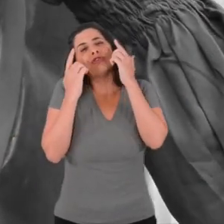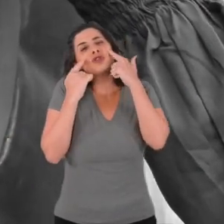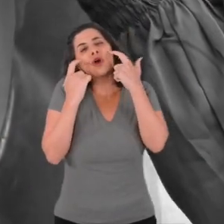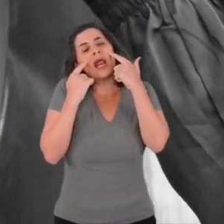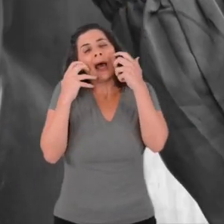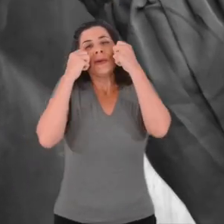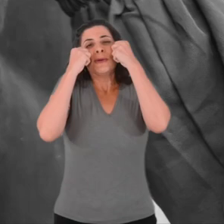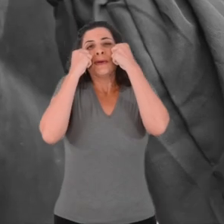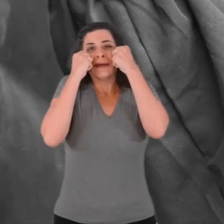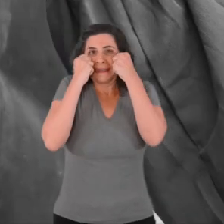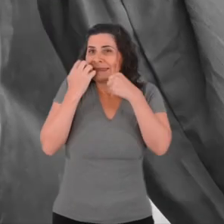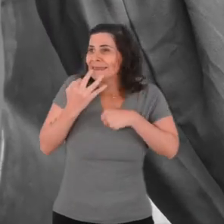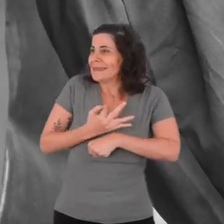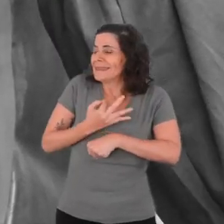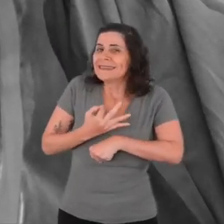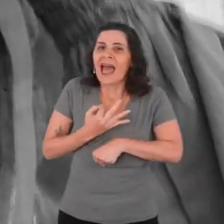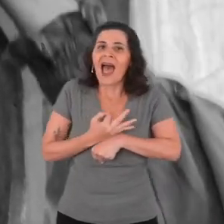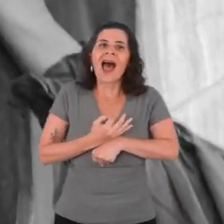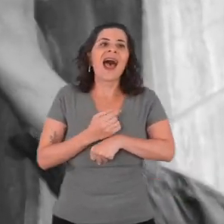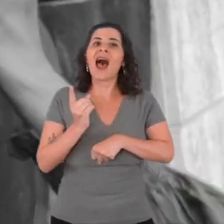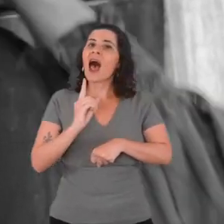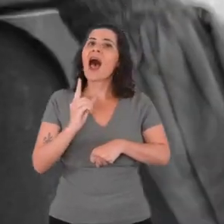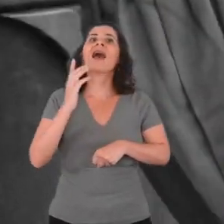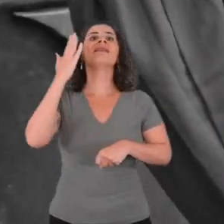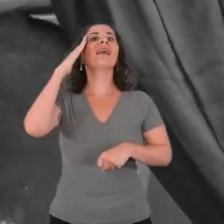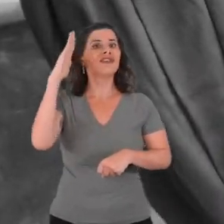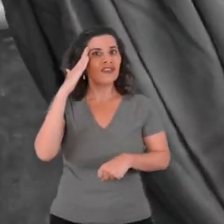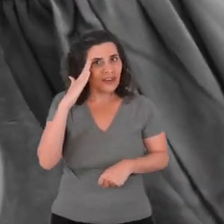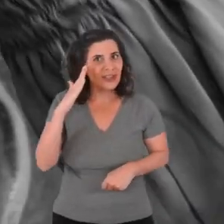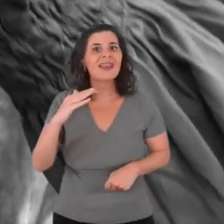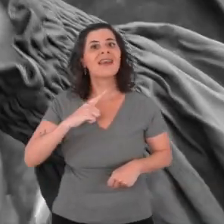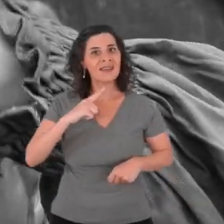Ah, so, here he is inside the belly...